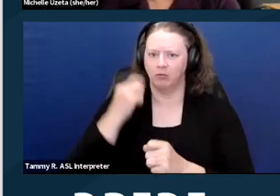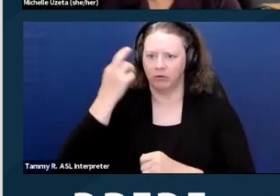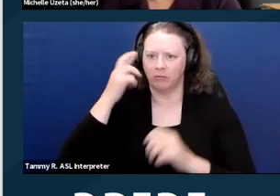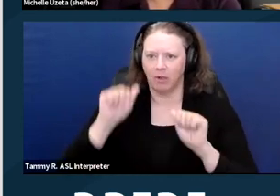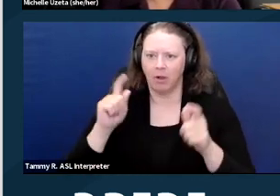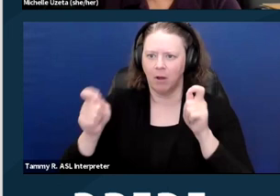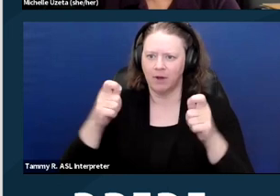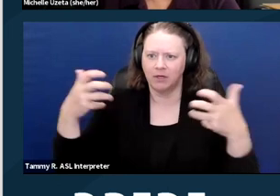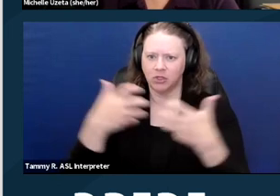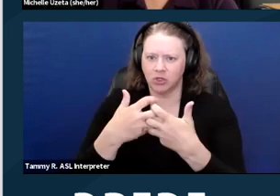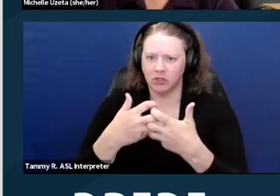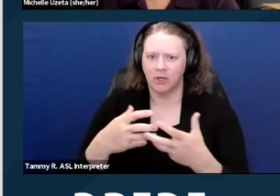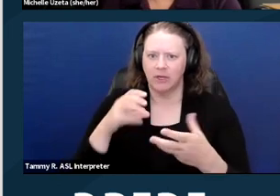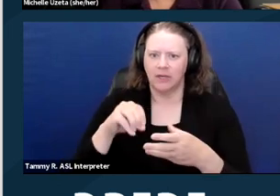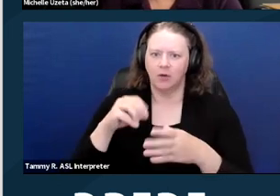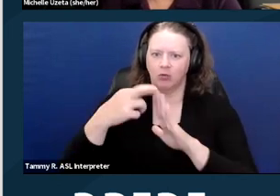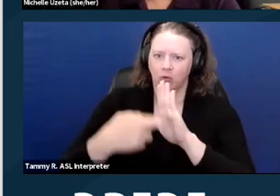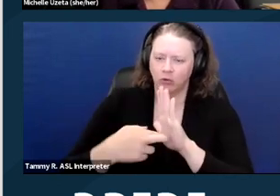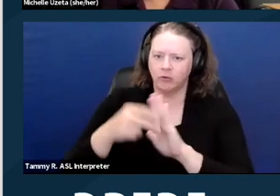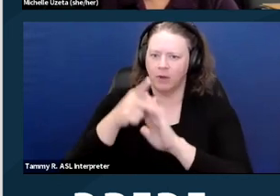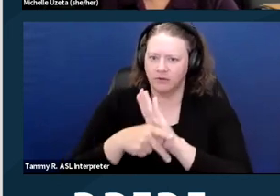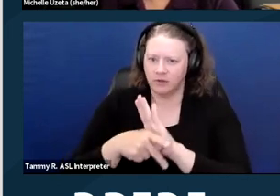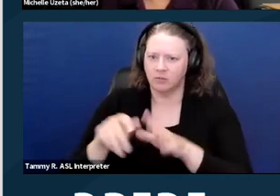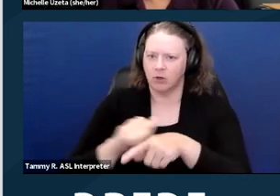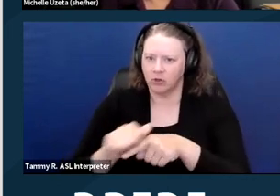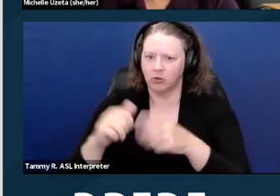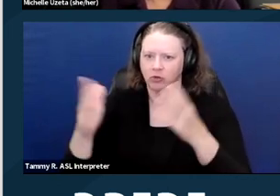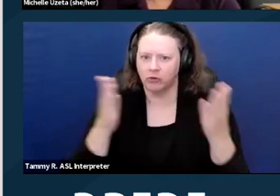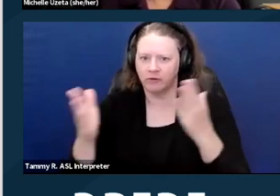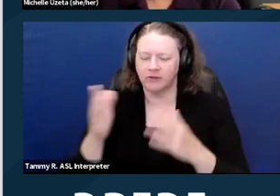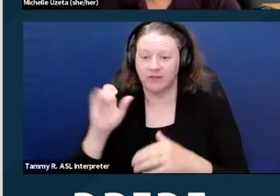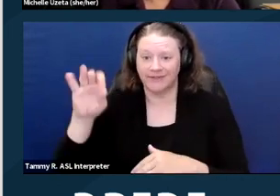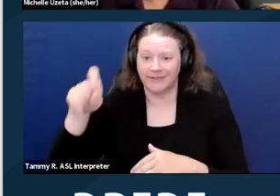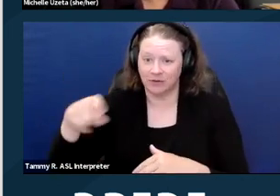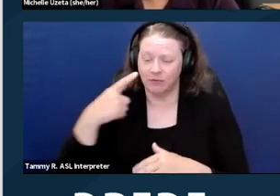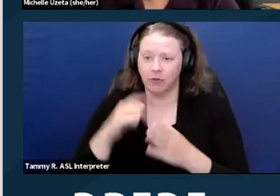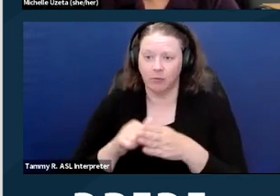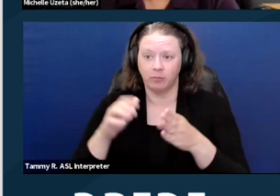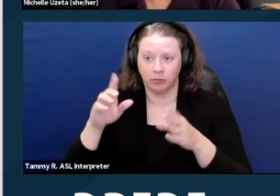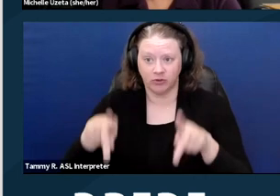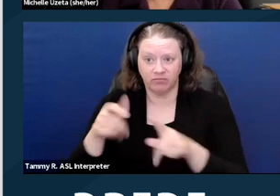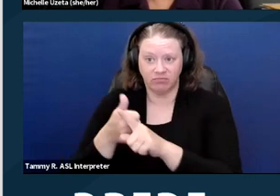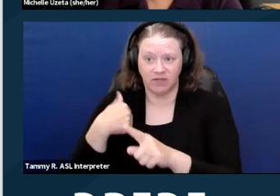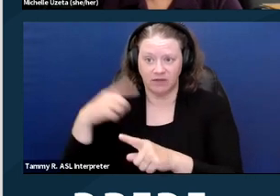if necessary for a person with a disability to use the housing. And, you know, a reasonable accommodation